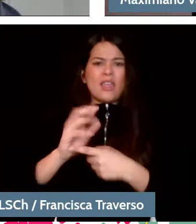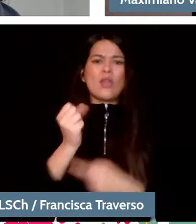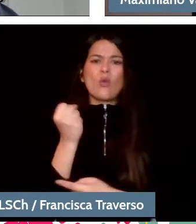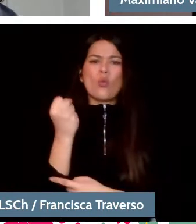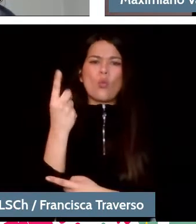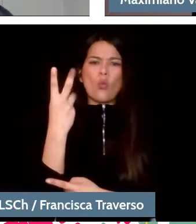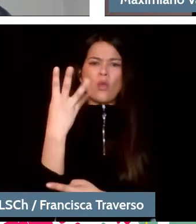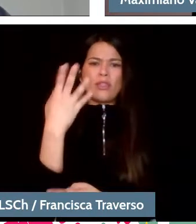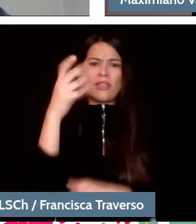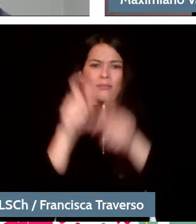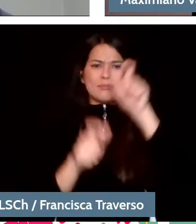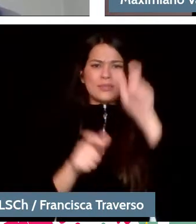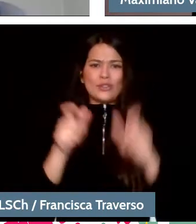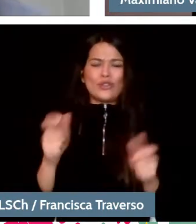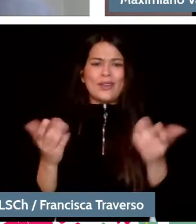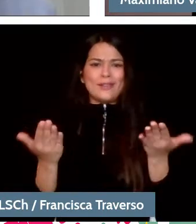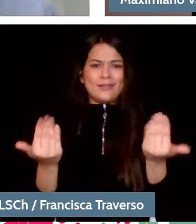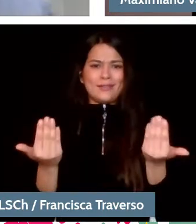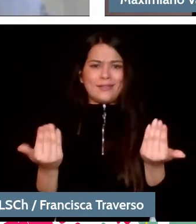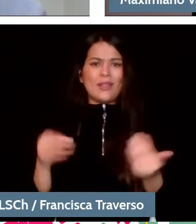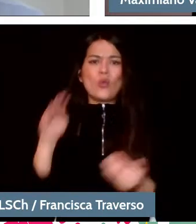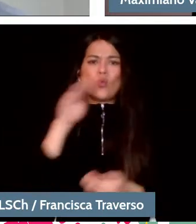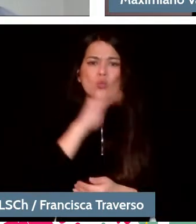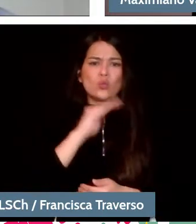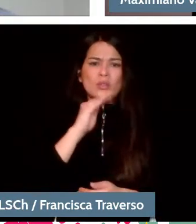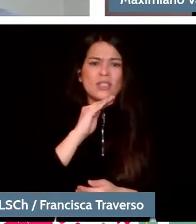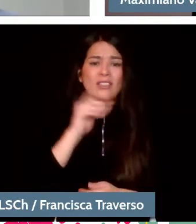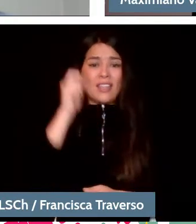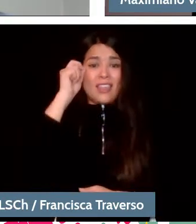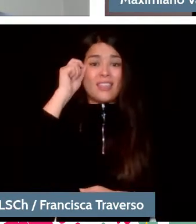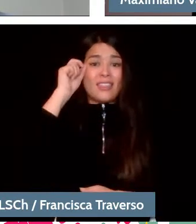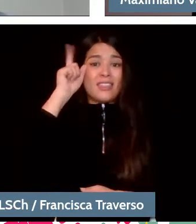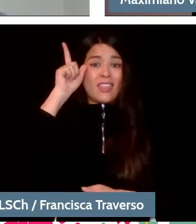And yes, of course, chamber music for small groups, etc., is also understood.